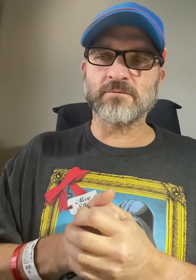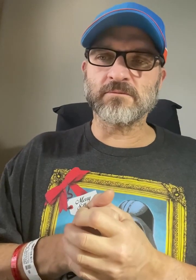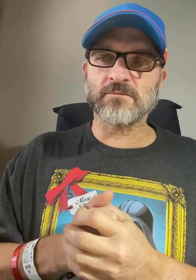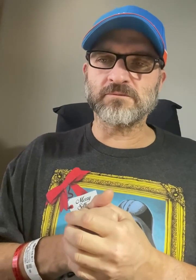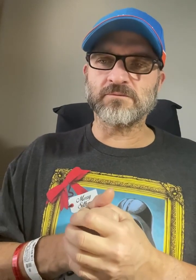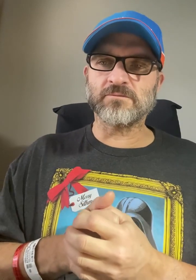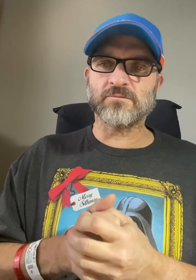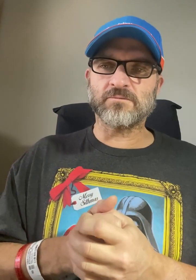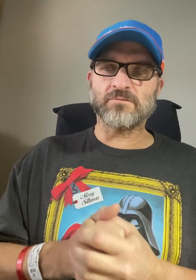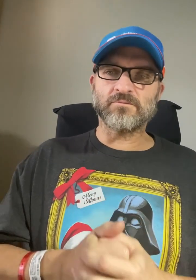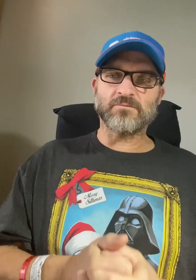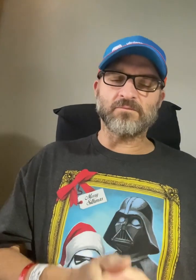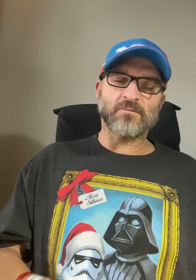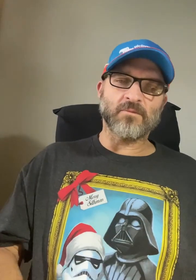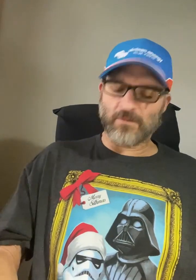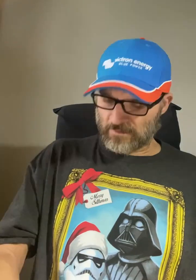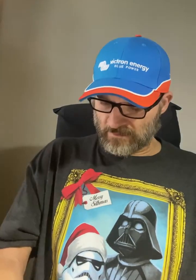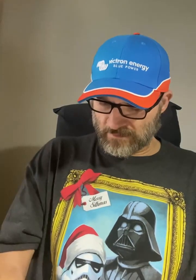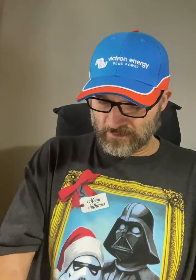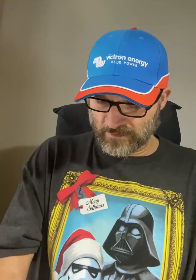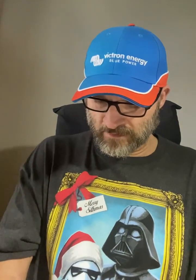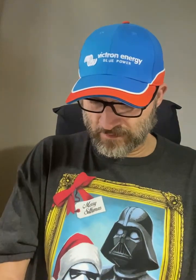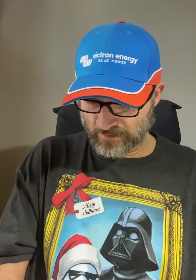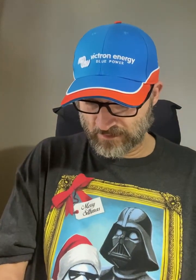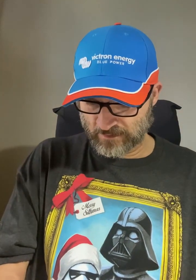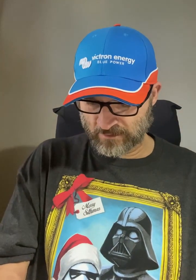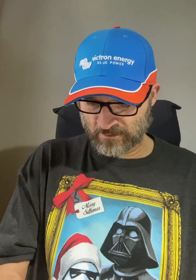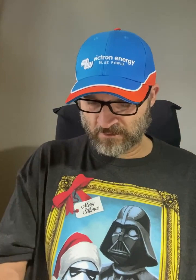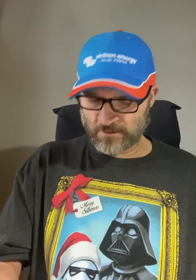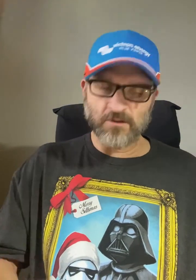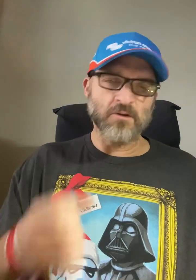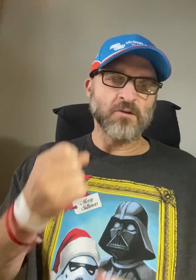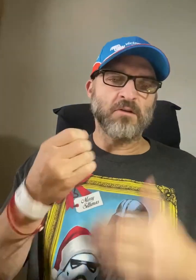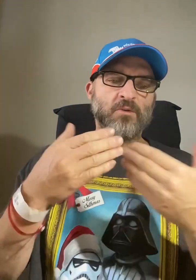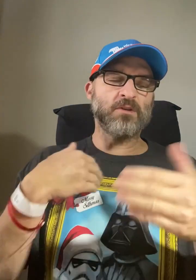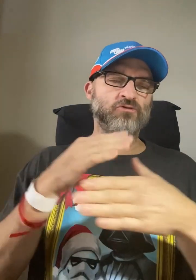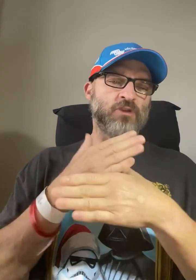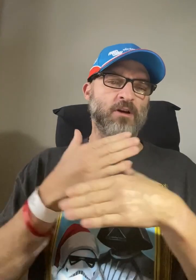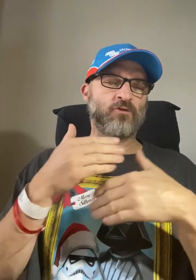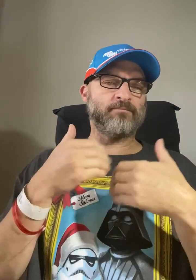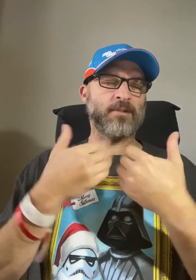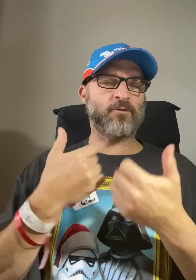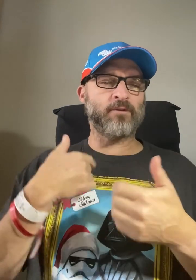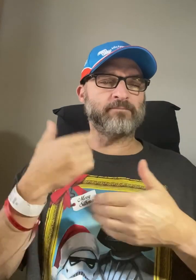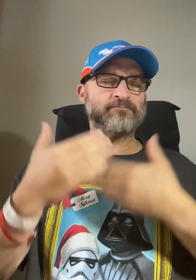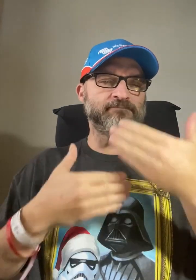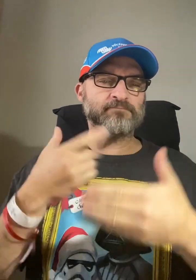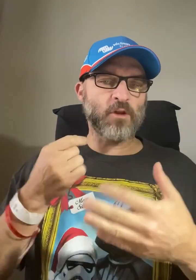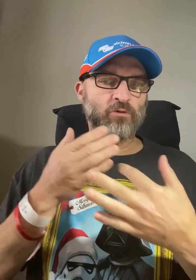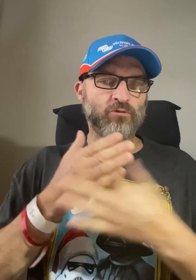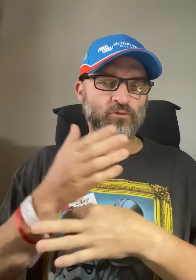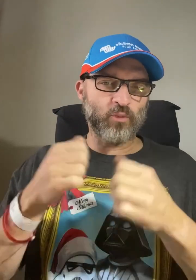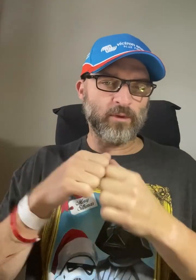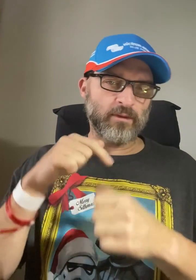So anyways, I want to share with how I am progressing